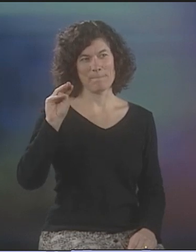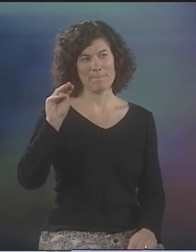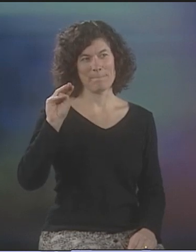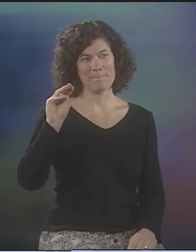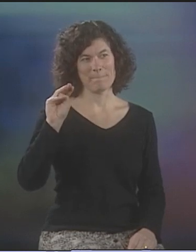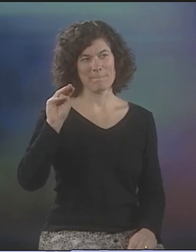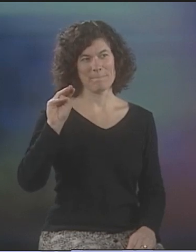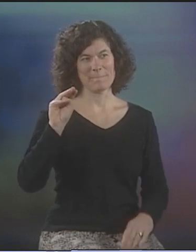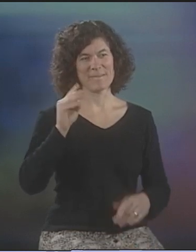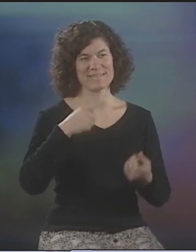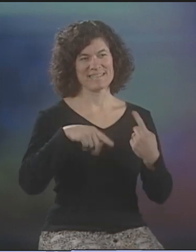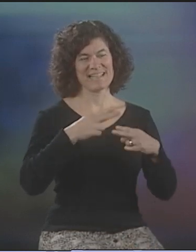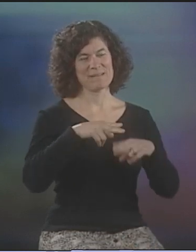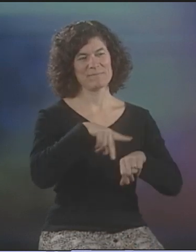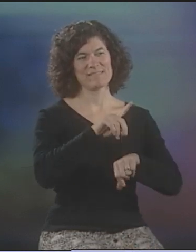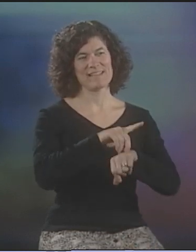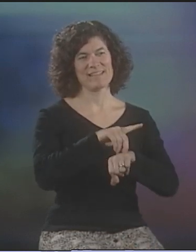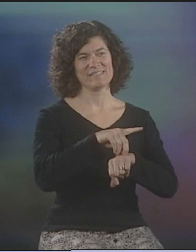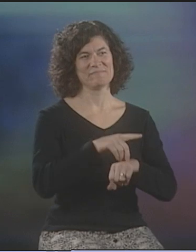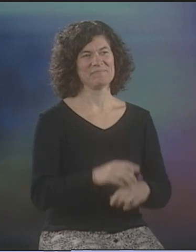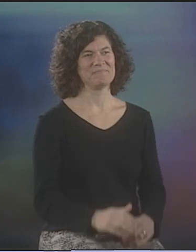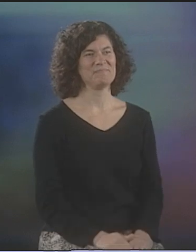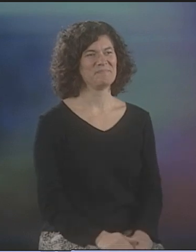AND MY NAME SIGN IS A "D" ON THE PALM OF MY HAND.